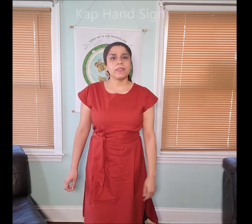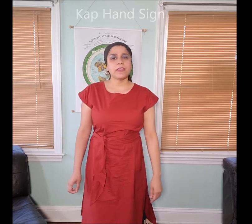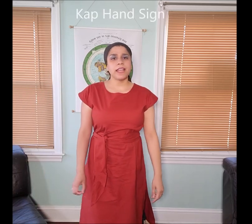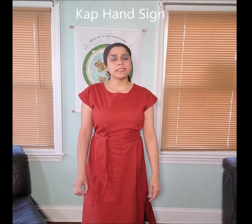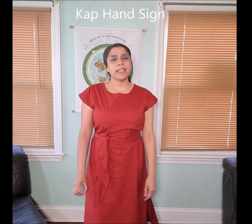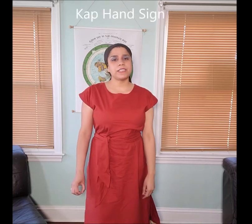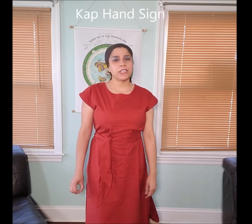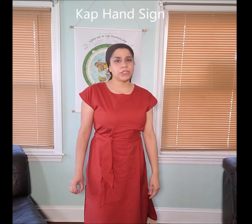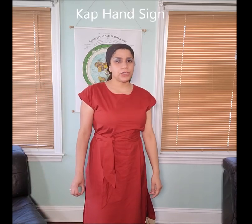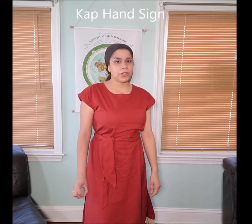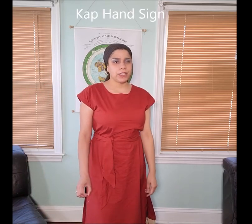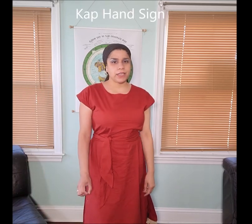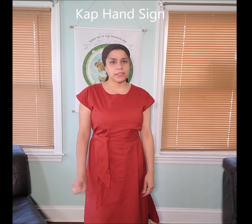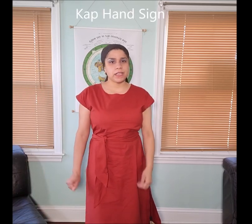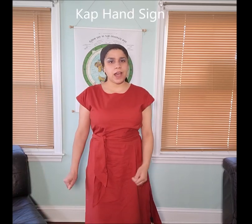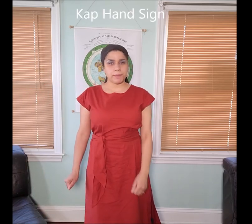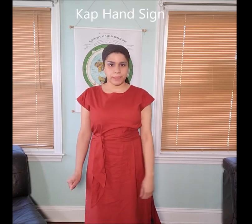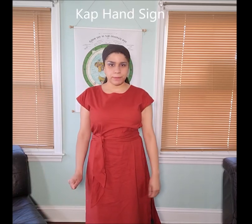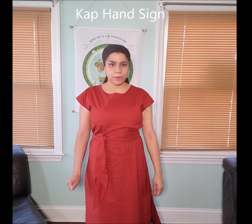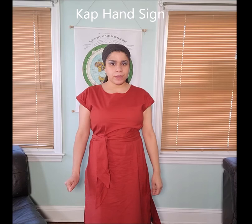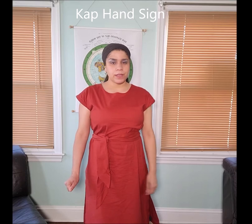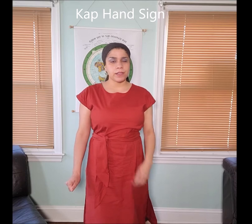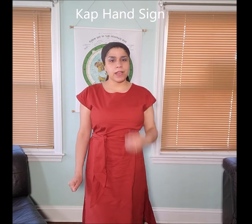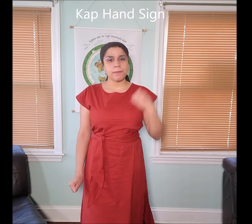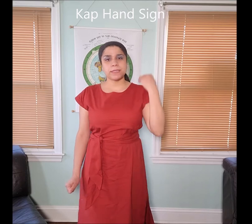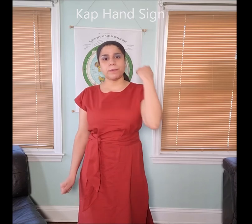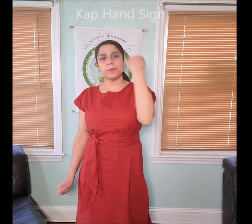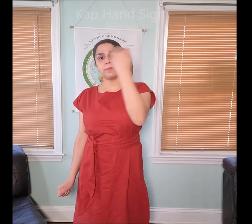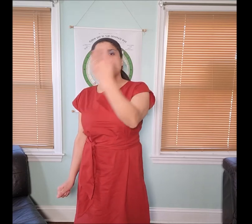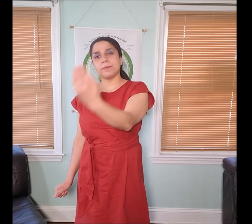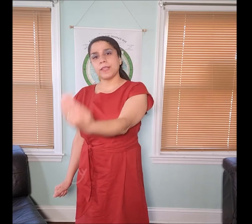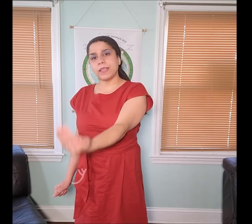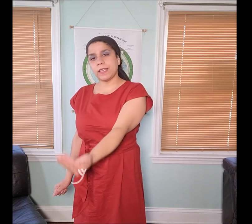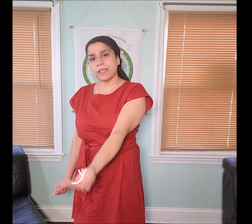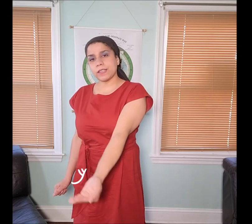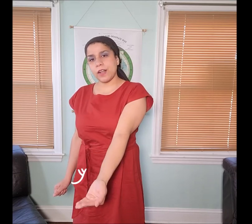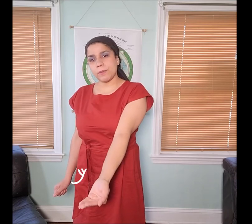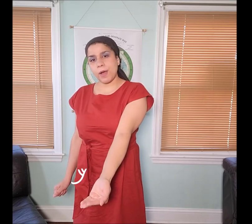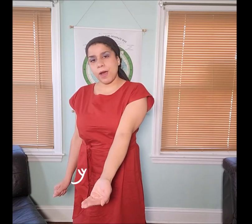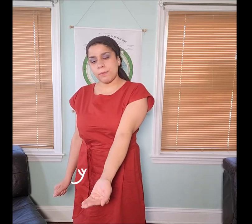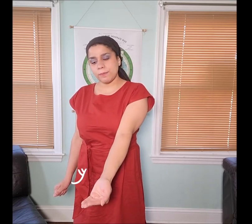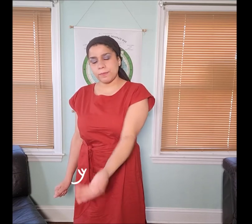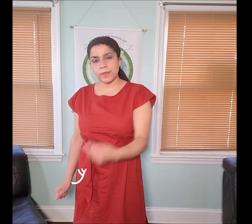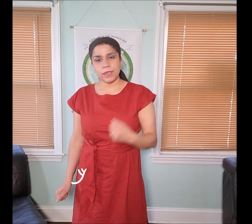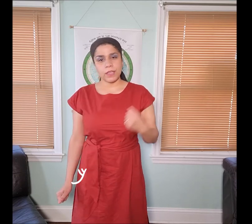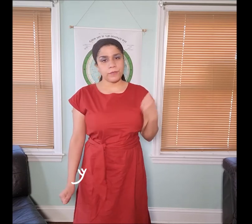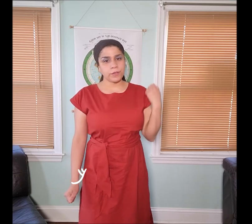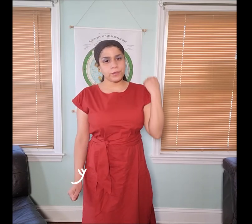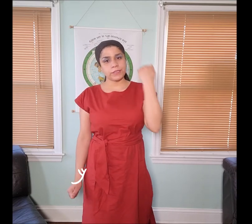The next hand gesture is the "𐤊 KaP” symbol. The "𐤊" symbol is called the palm. If you notice